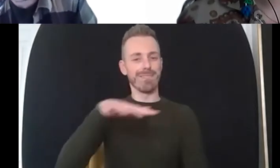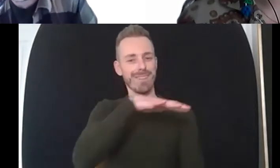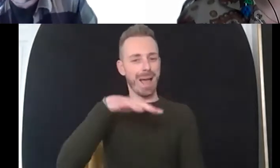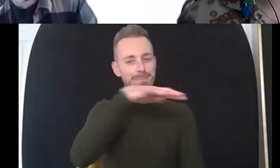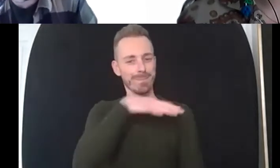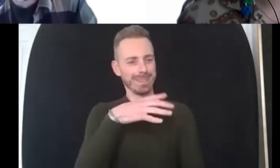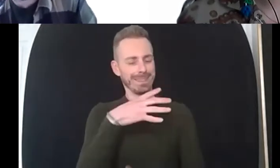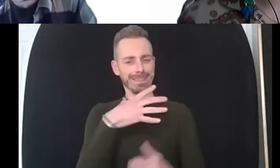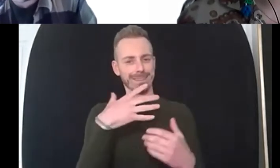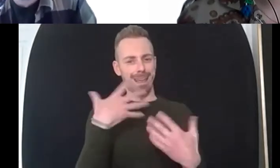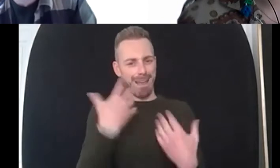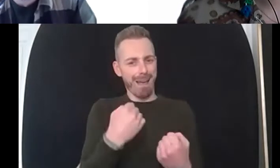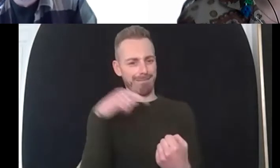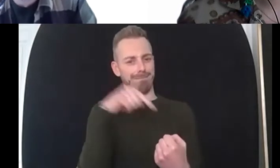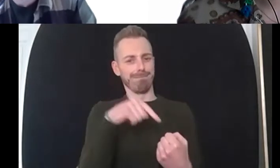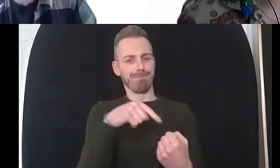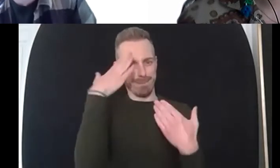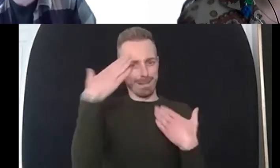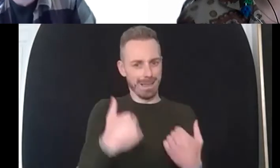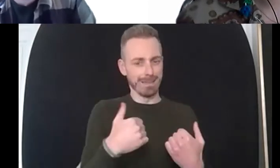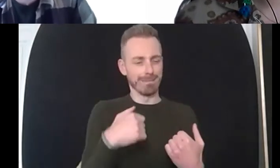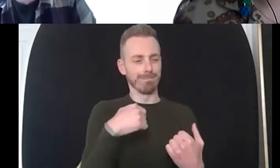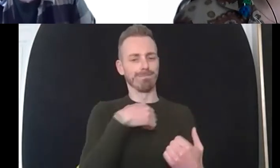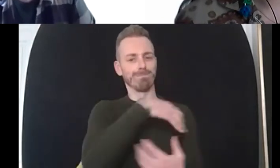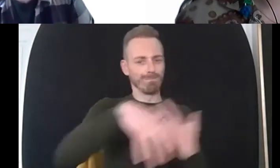tried to run away from that and lived in a religious community for a while and wanted